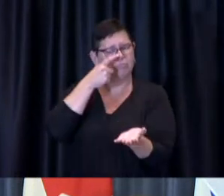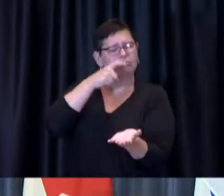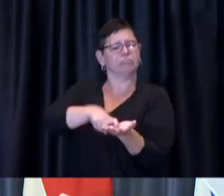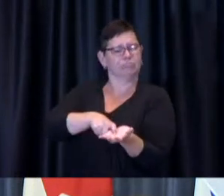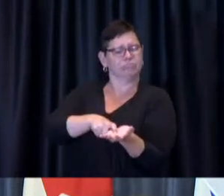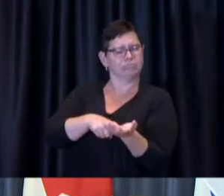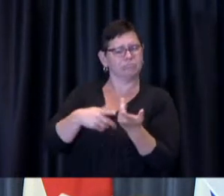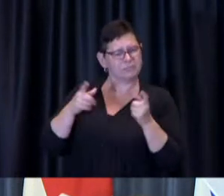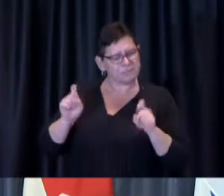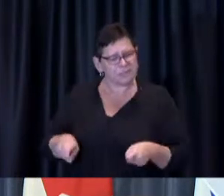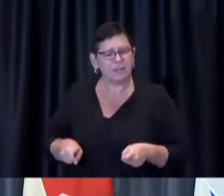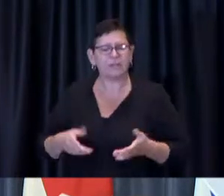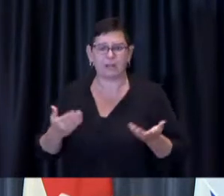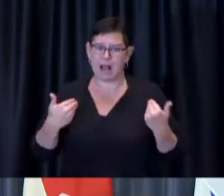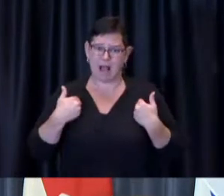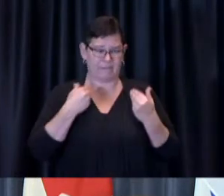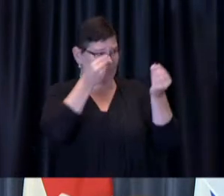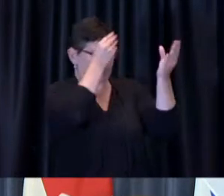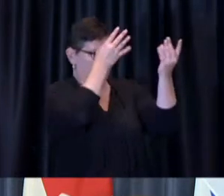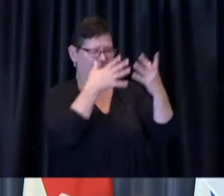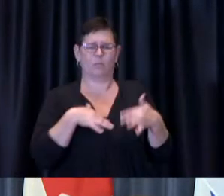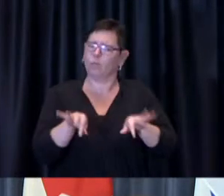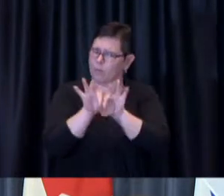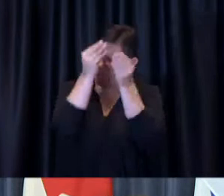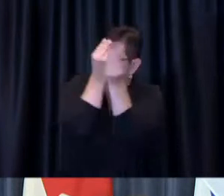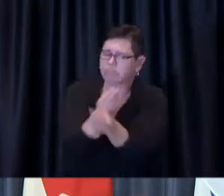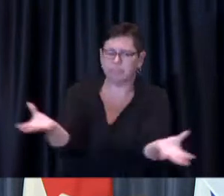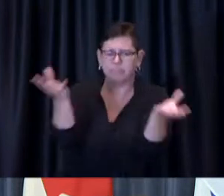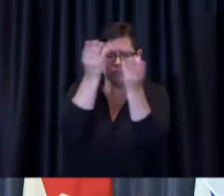we have found this channel to use to communicate with people extremely important